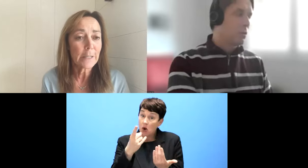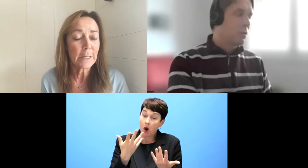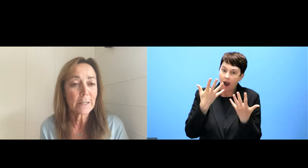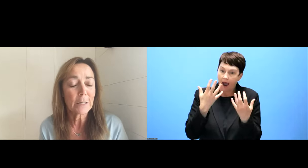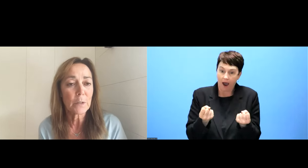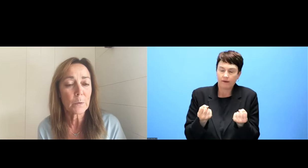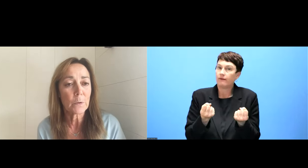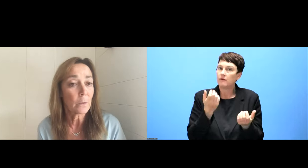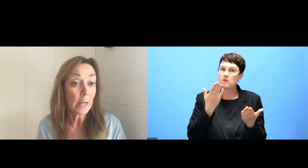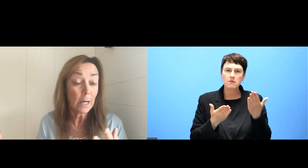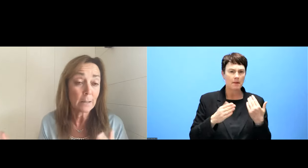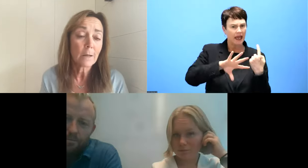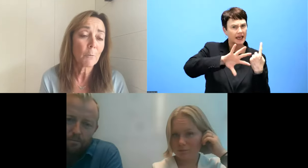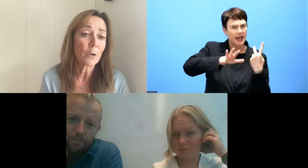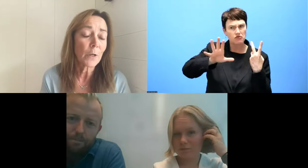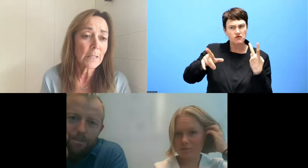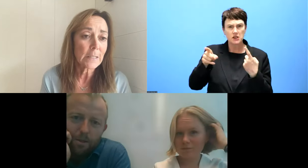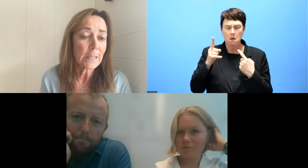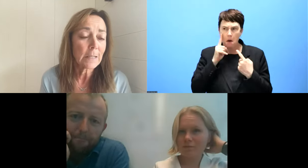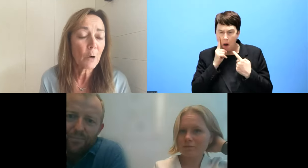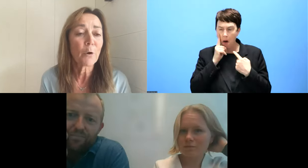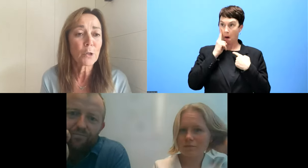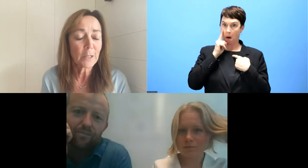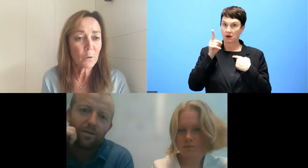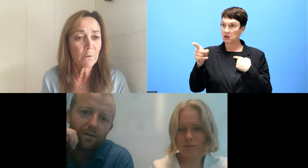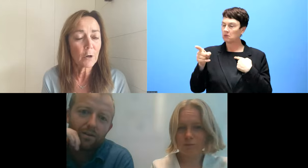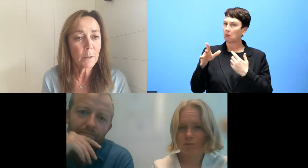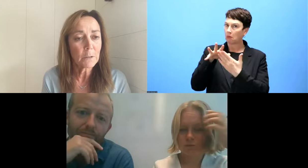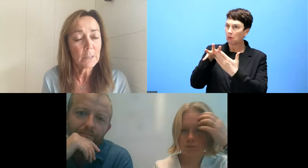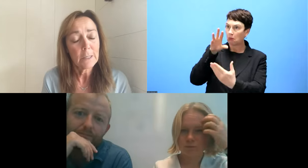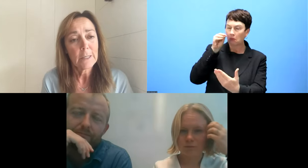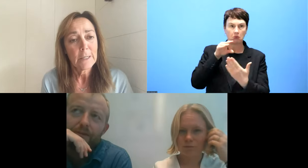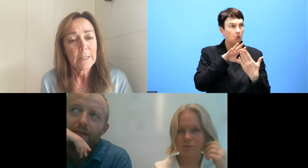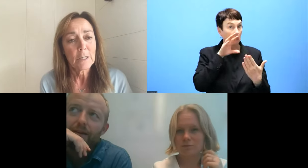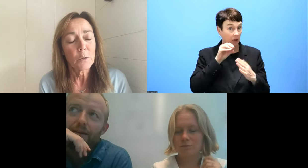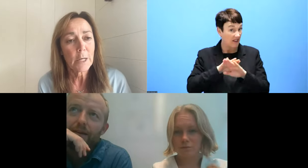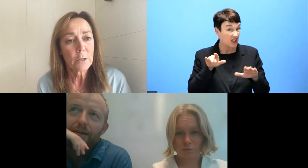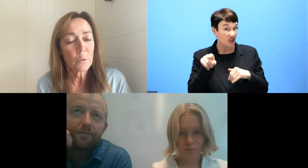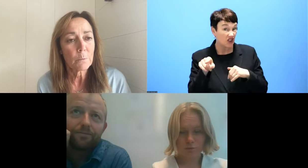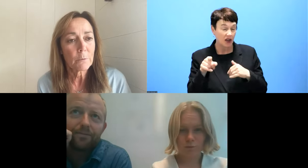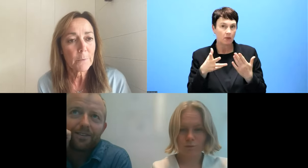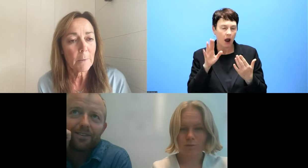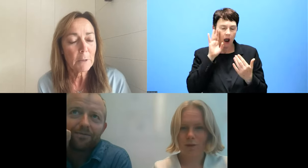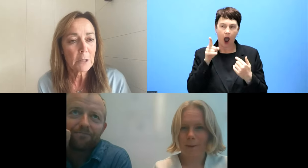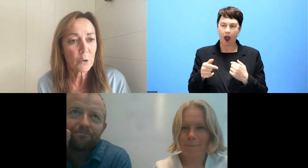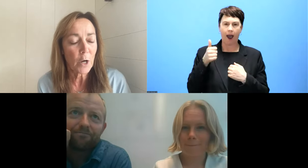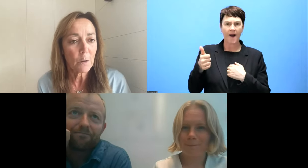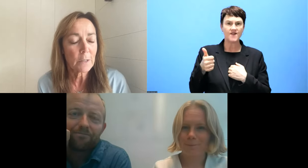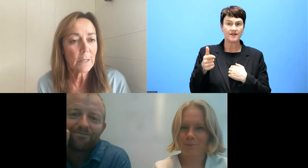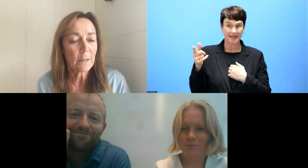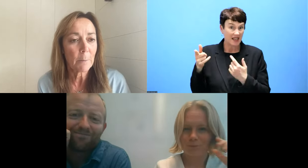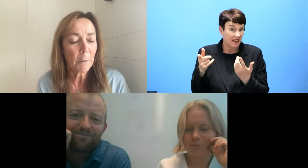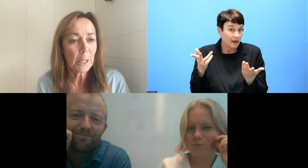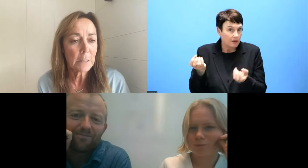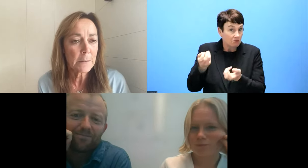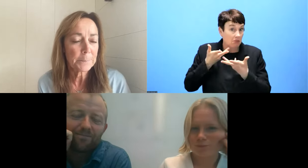colleagues from other countries that you would like to maybe try out in the upcoming years?